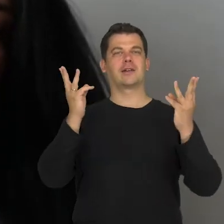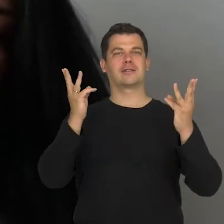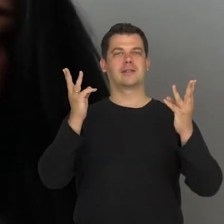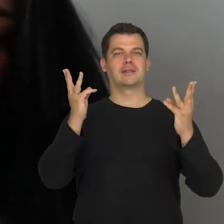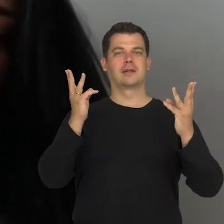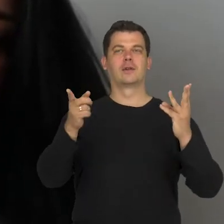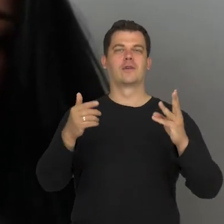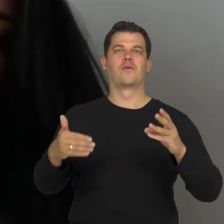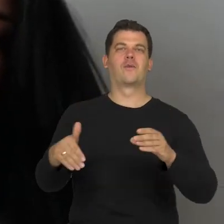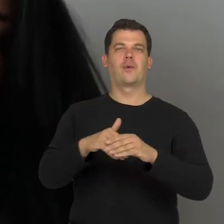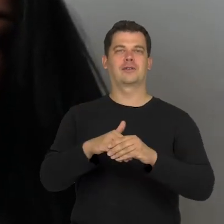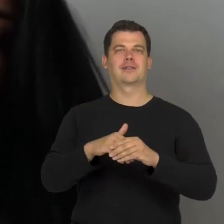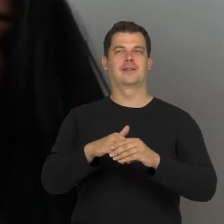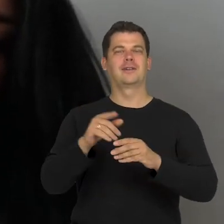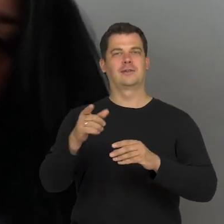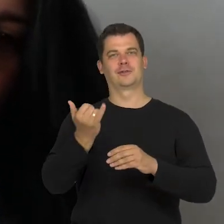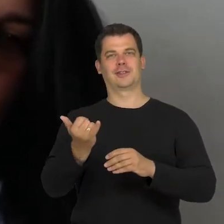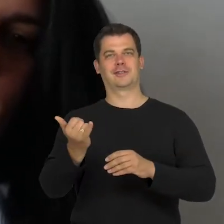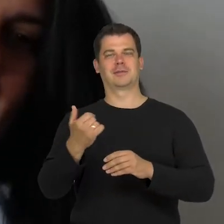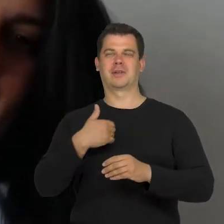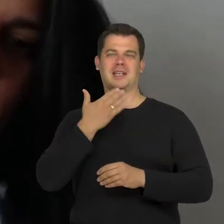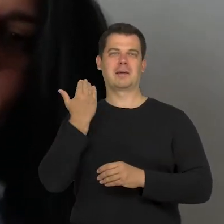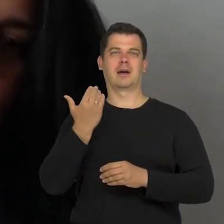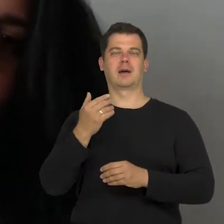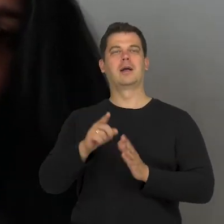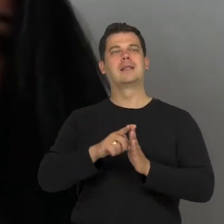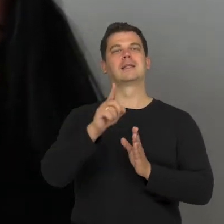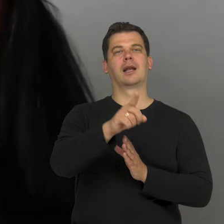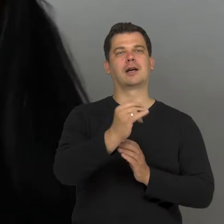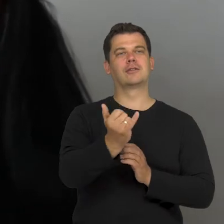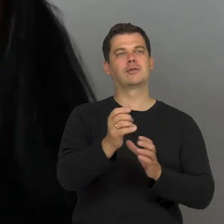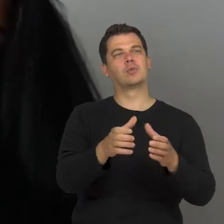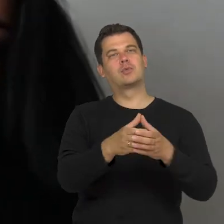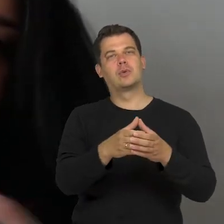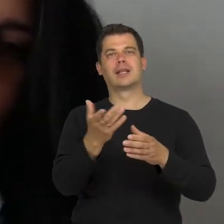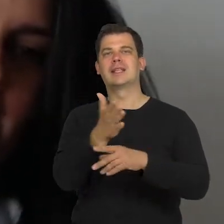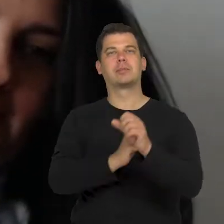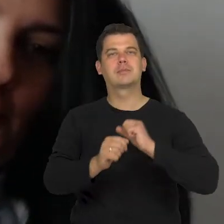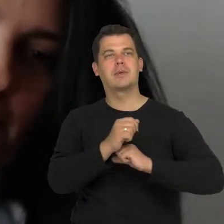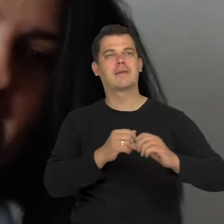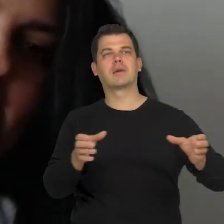inclusive. We don't do workshops for any target groups e.g. for children with or without disabilities.